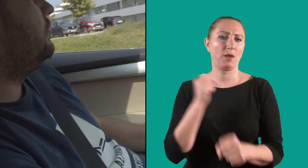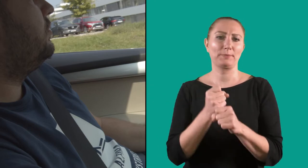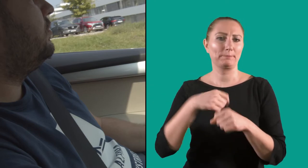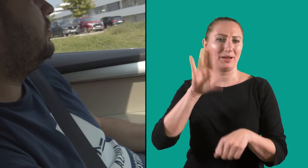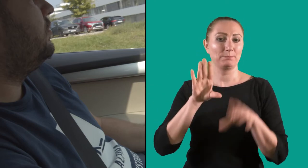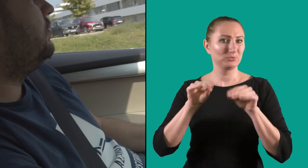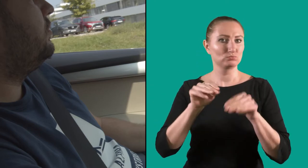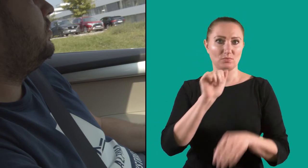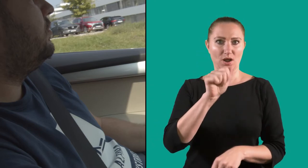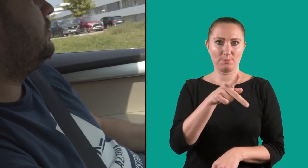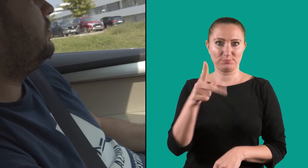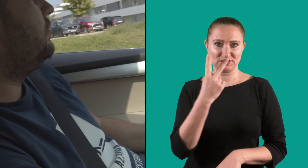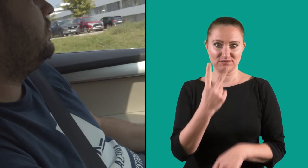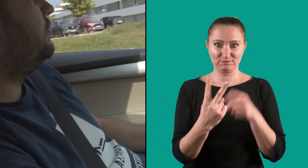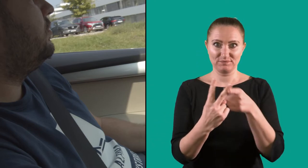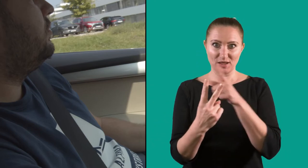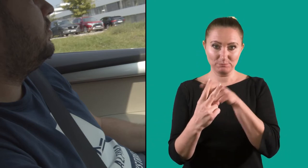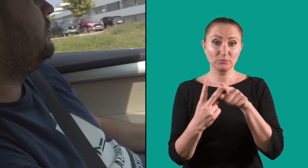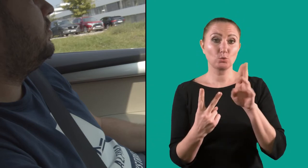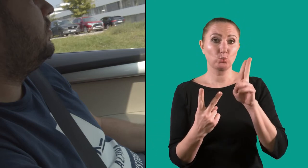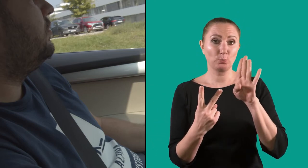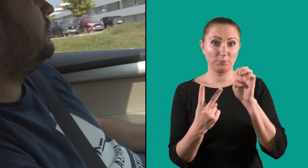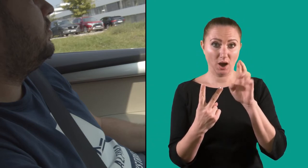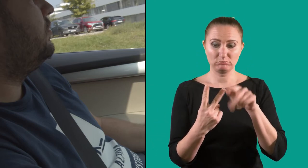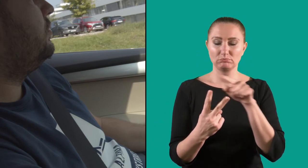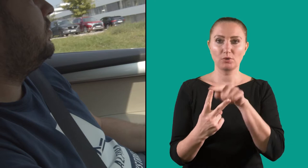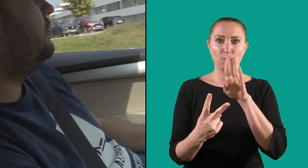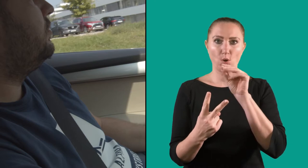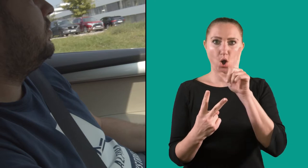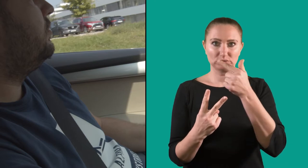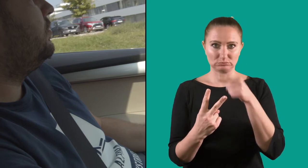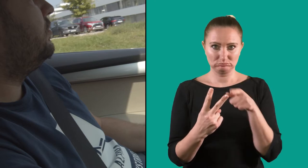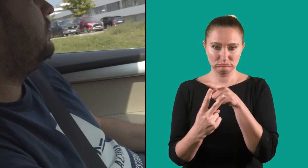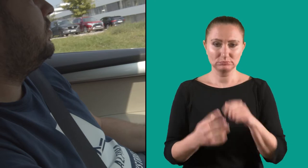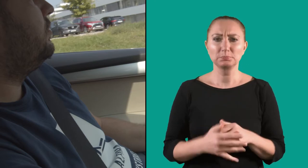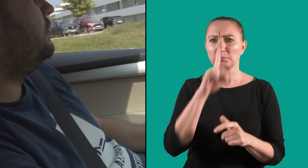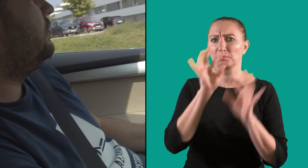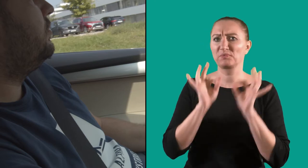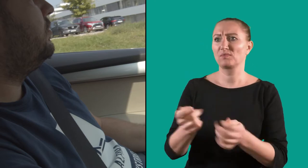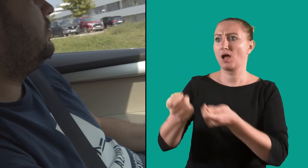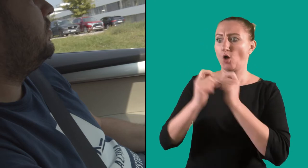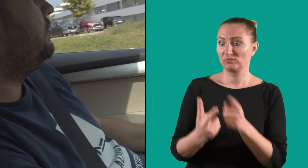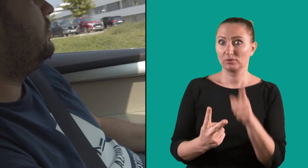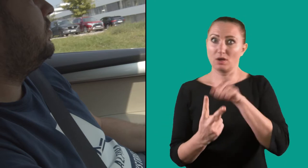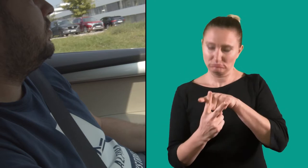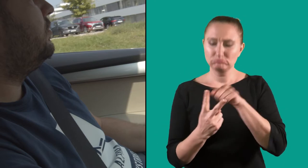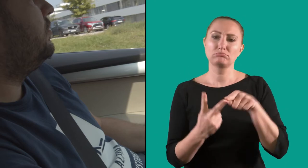and works through two applications, Uber and Bolt. Anyone who orders him through one application,